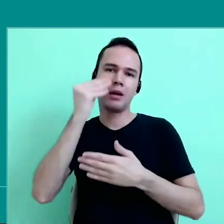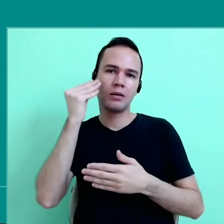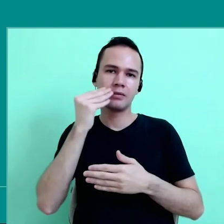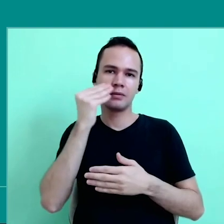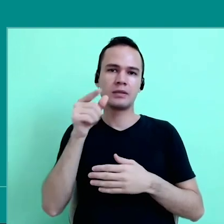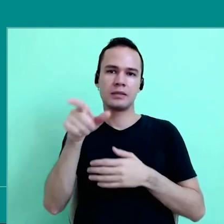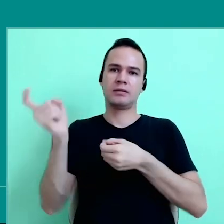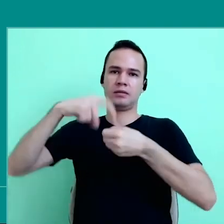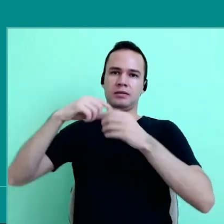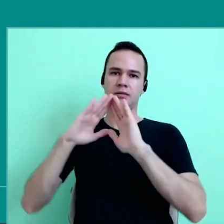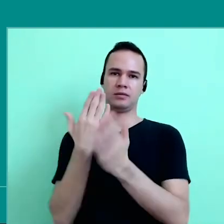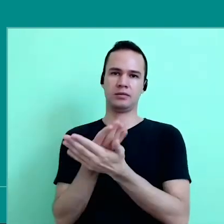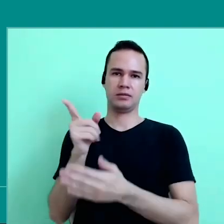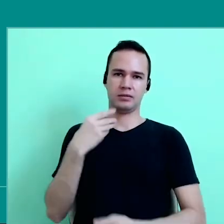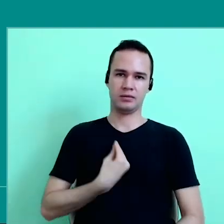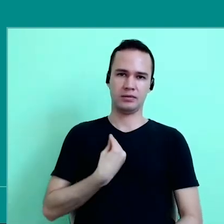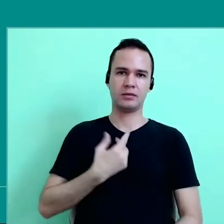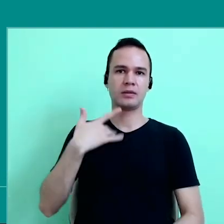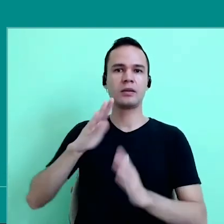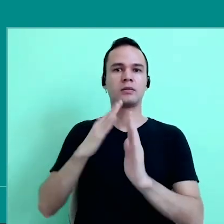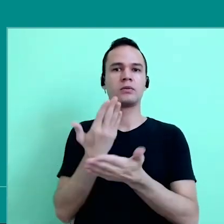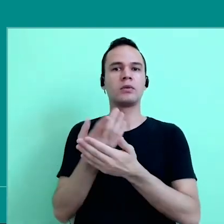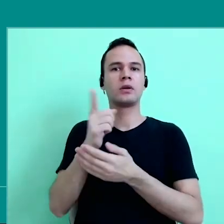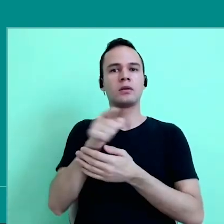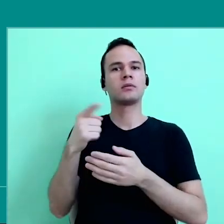back to classroom, with more hospitable schools,